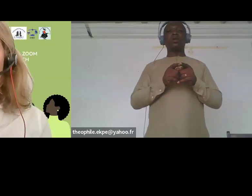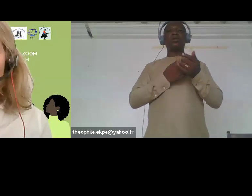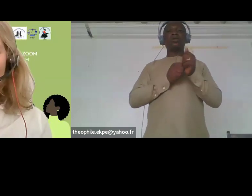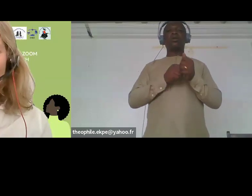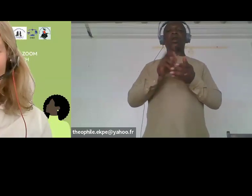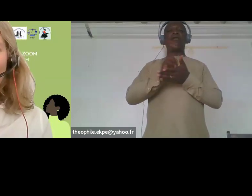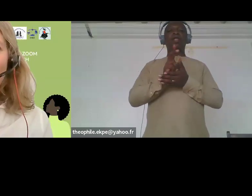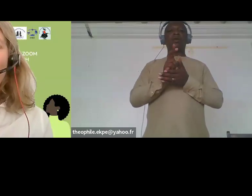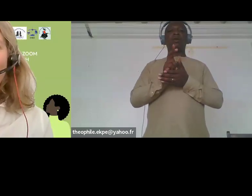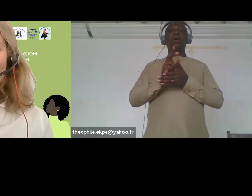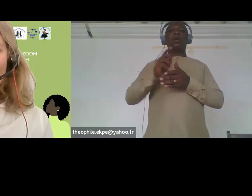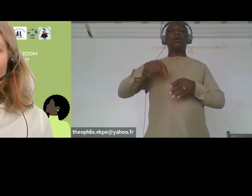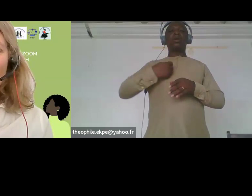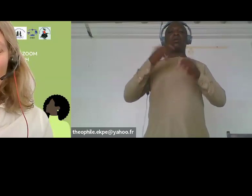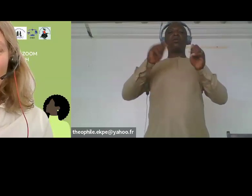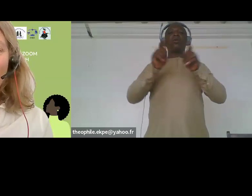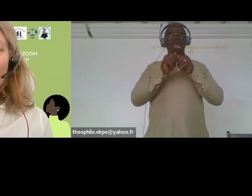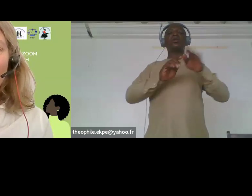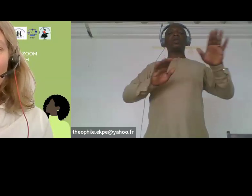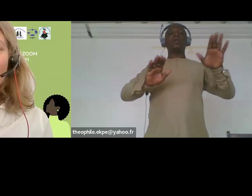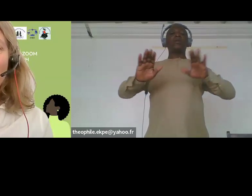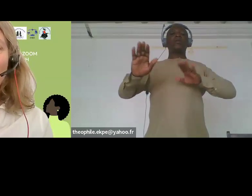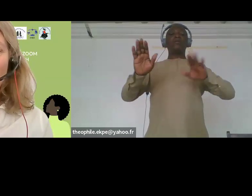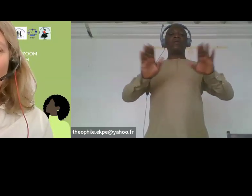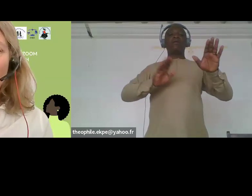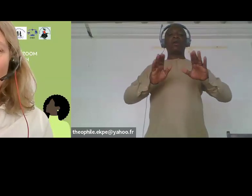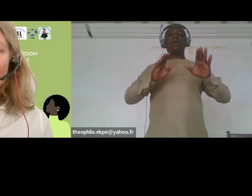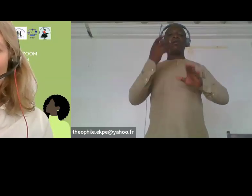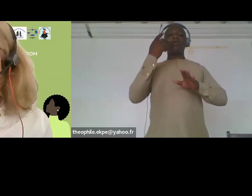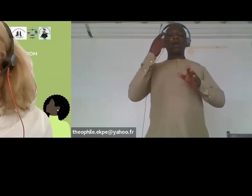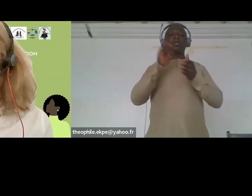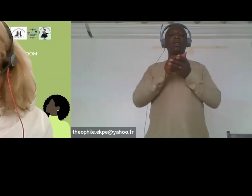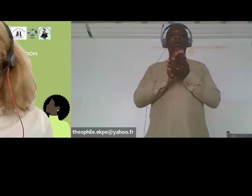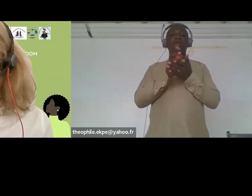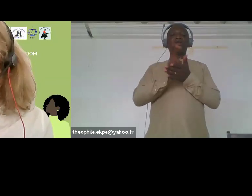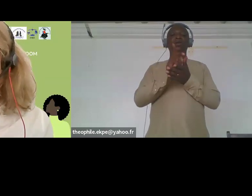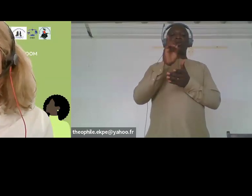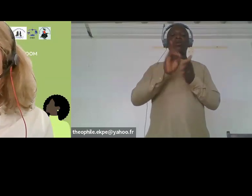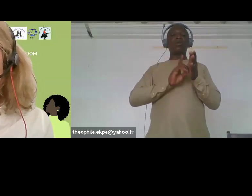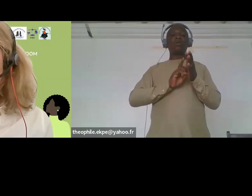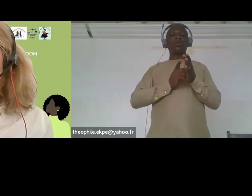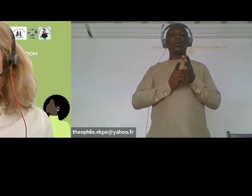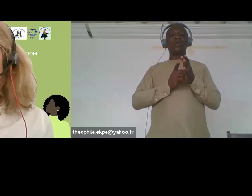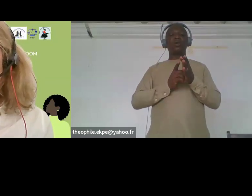pouvoir effectivement voir cette petite vidéo de 1 minute de Janette qui va être